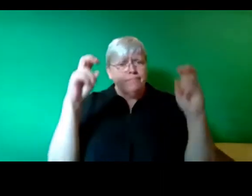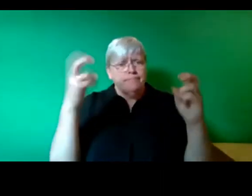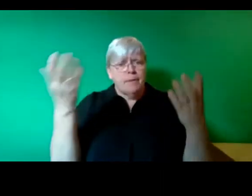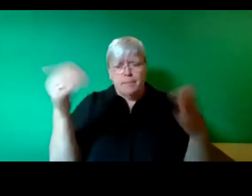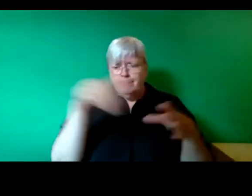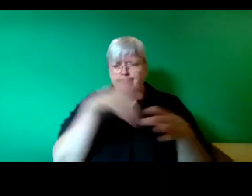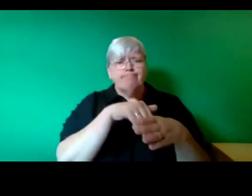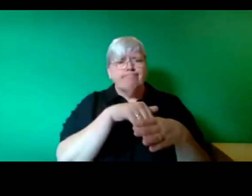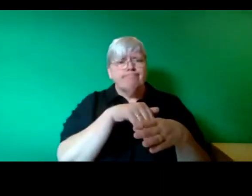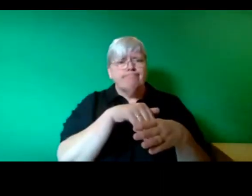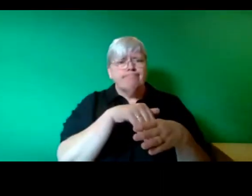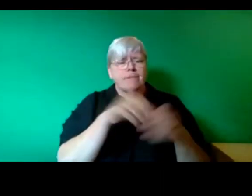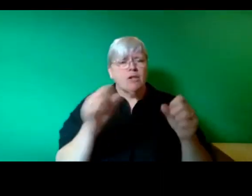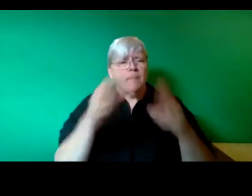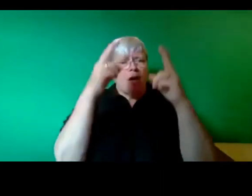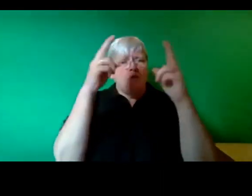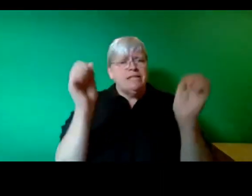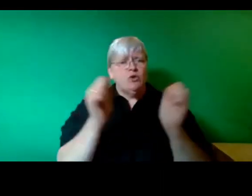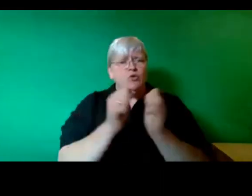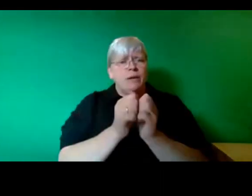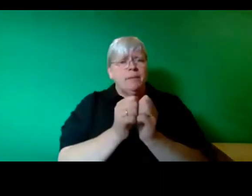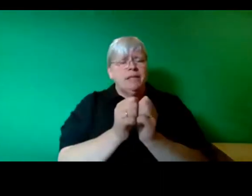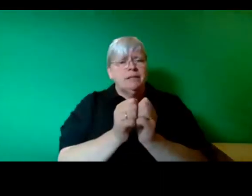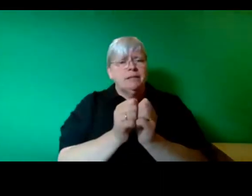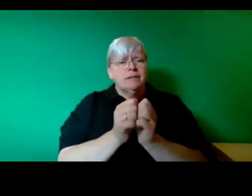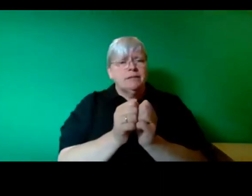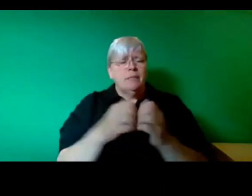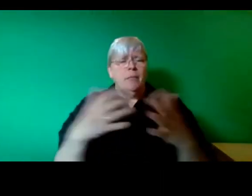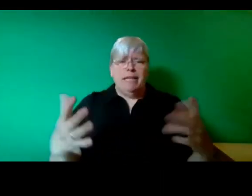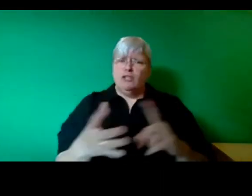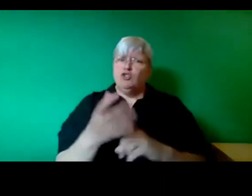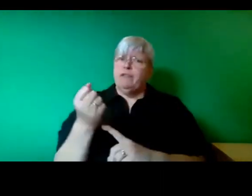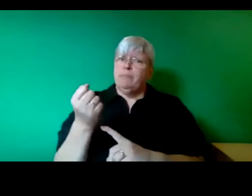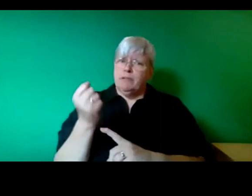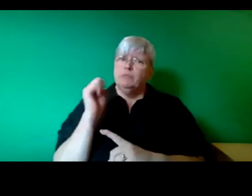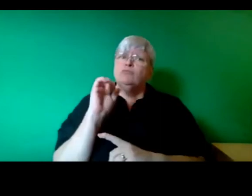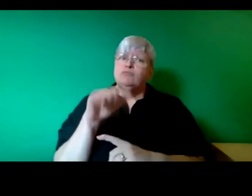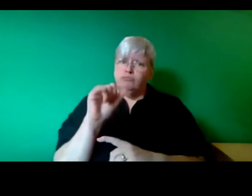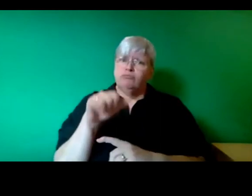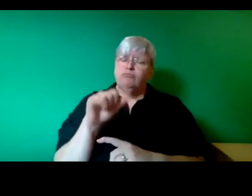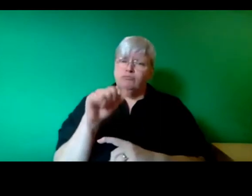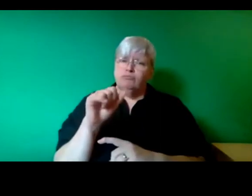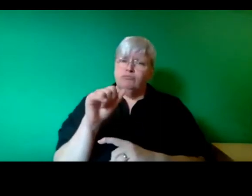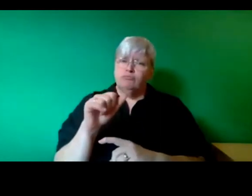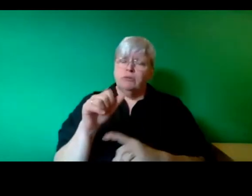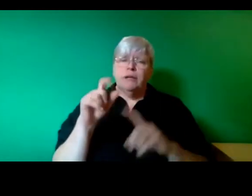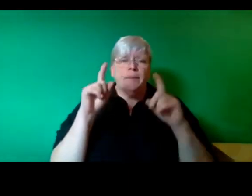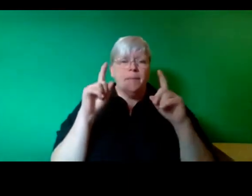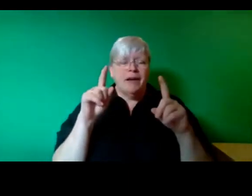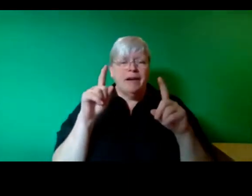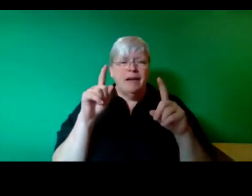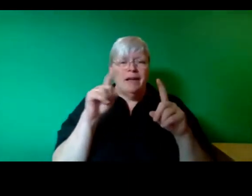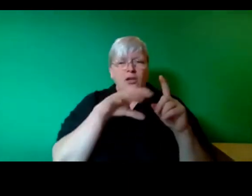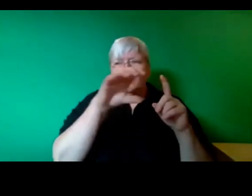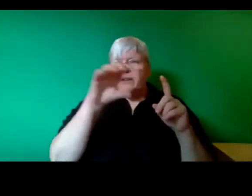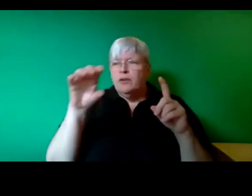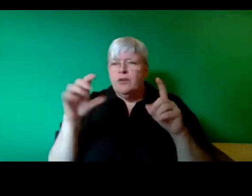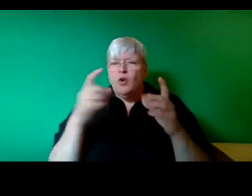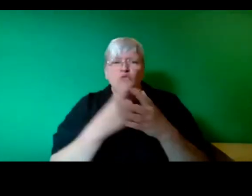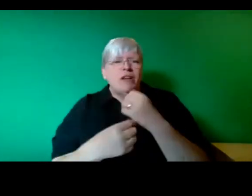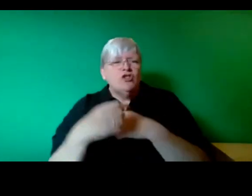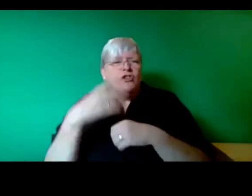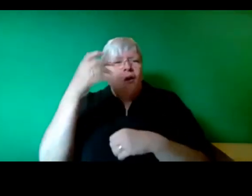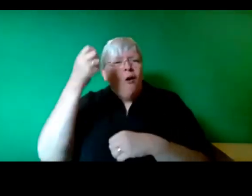Agreement. That was an enormous achievement but the original concept was a transformative social